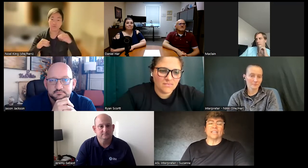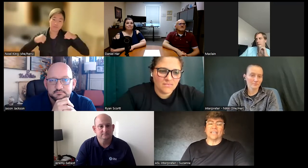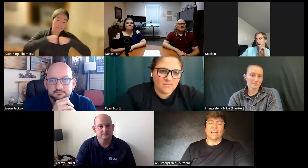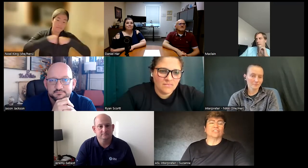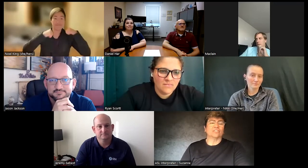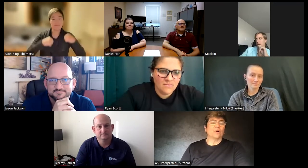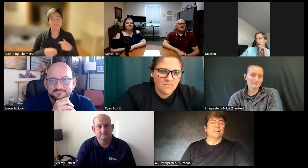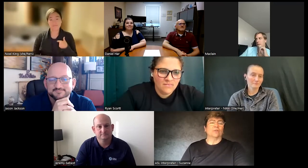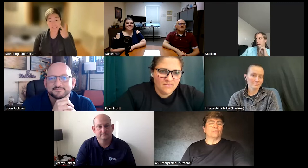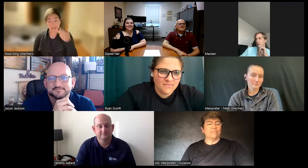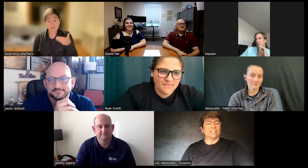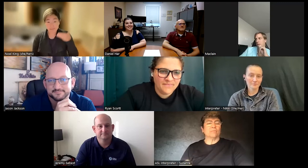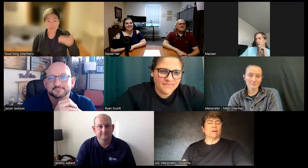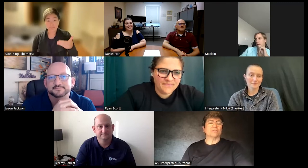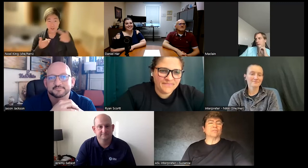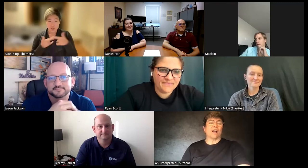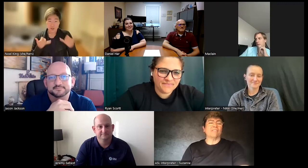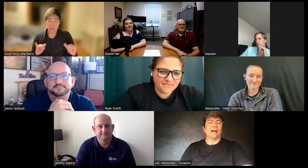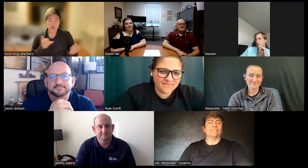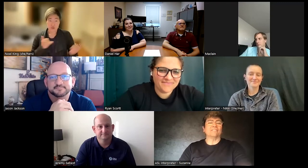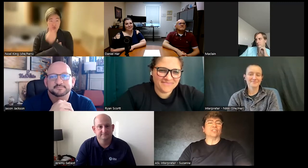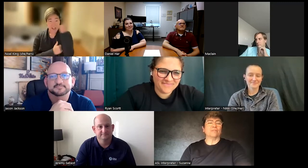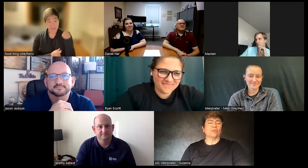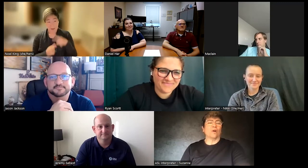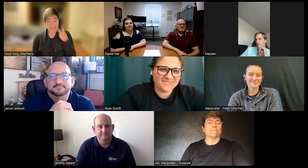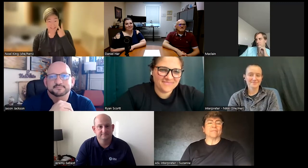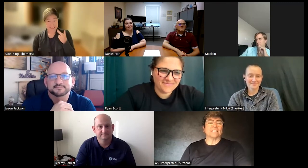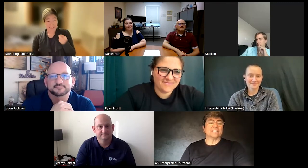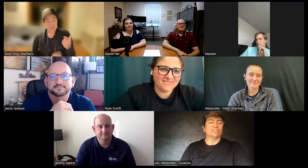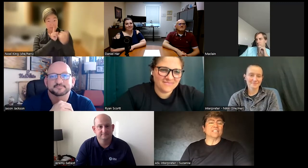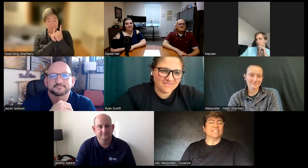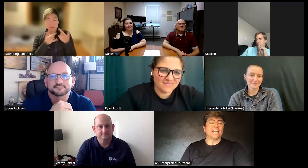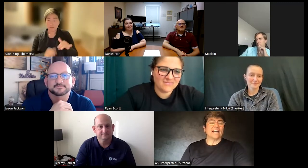he also would give me fist bumps or high fives to keep going still to this day I